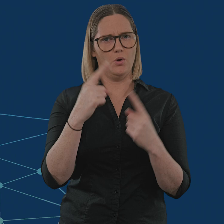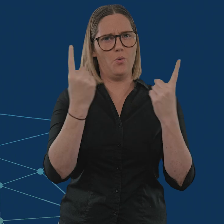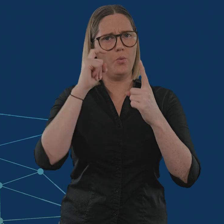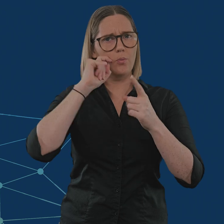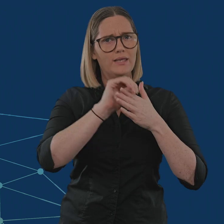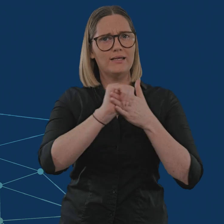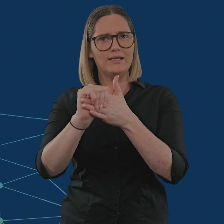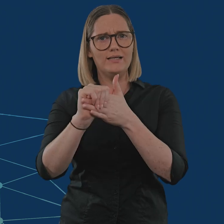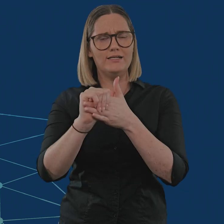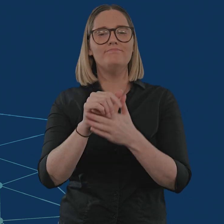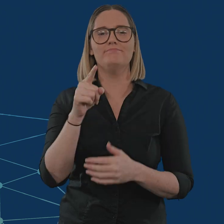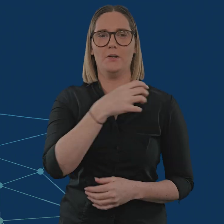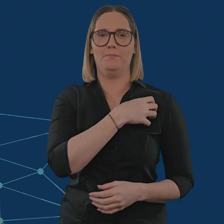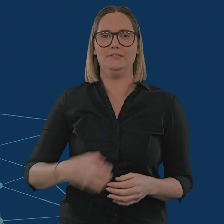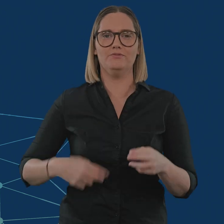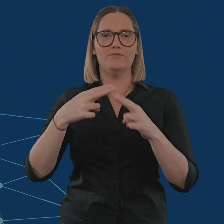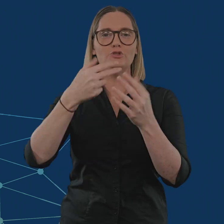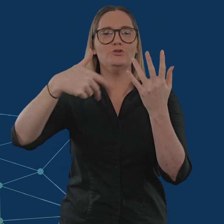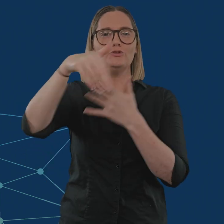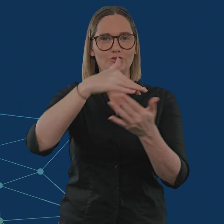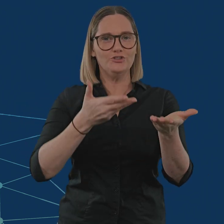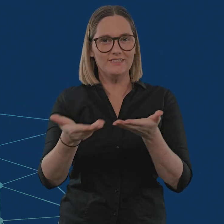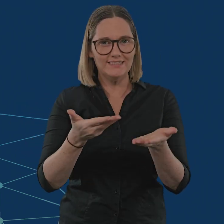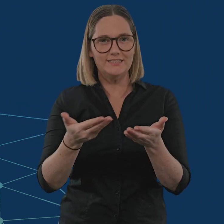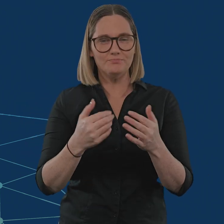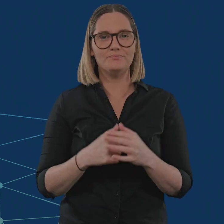as led by the Minister for Social Services.